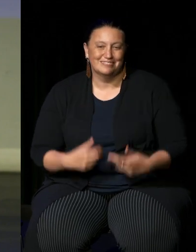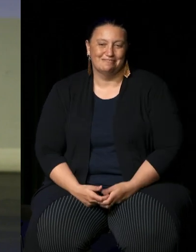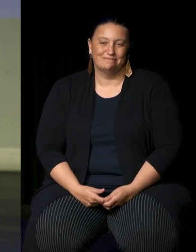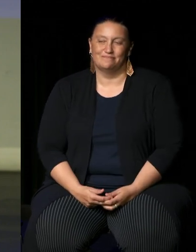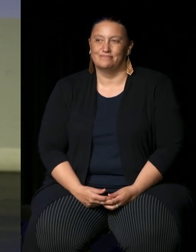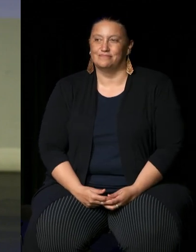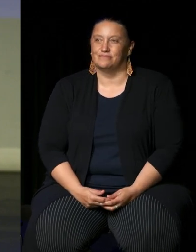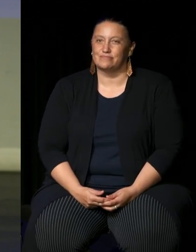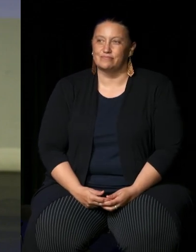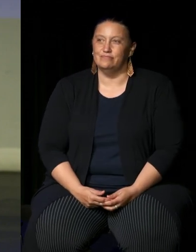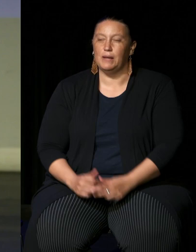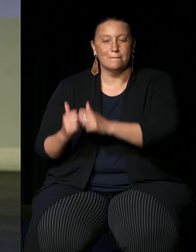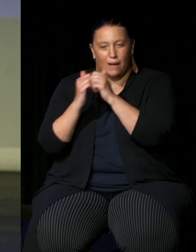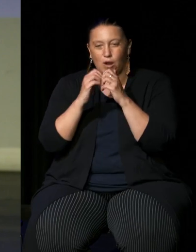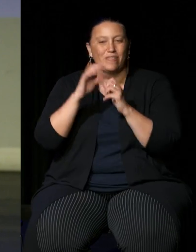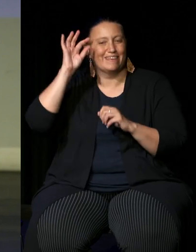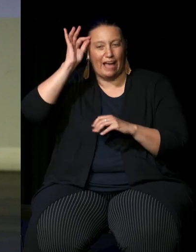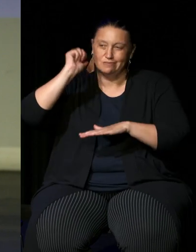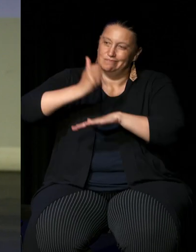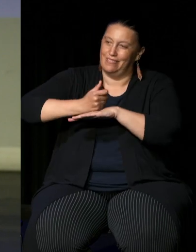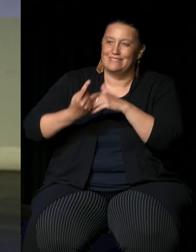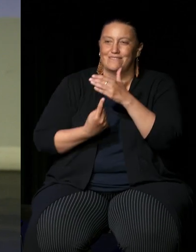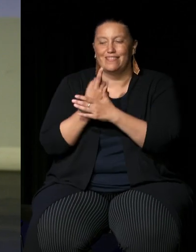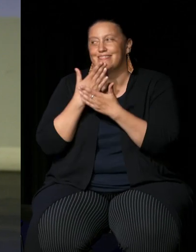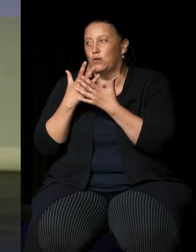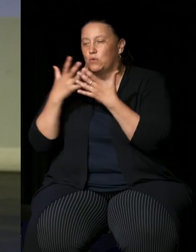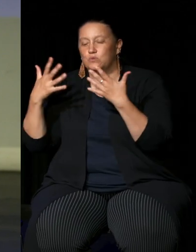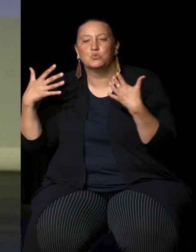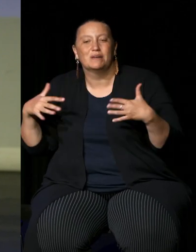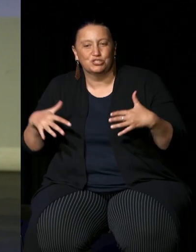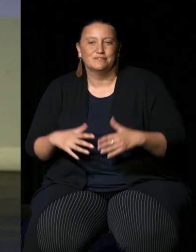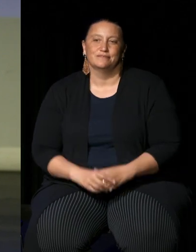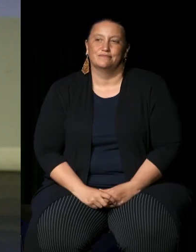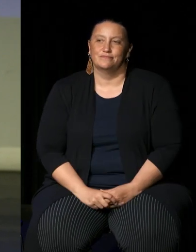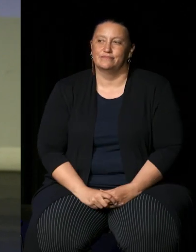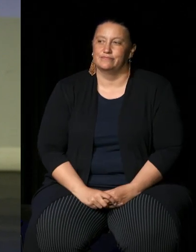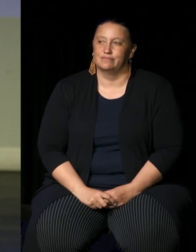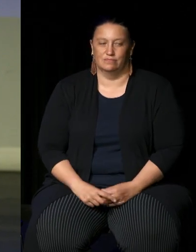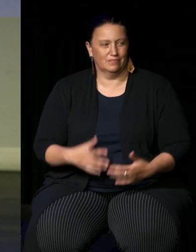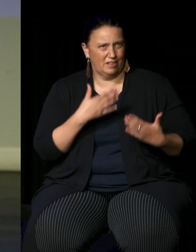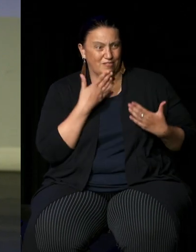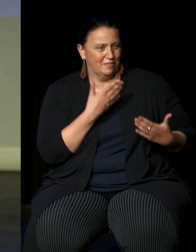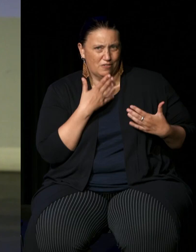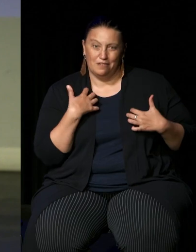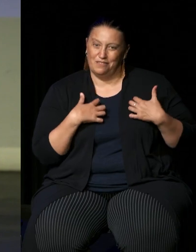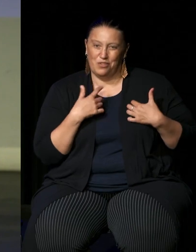with Council and putting this event on thank you very much for that, I'm grateful you said yes